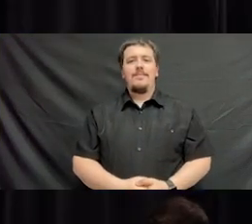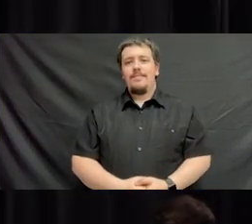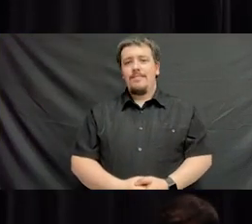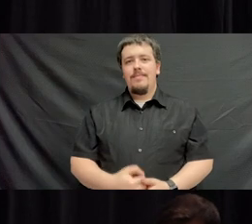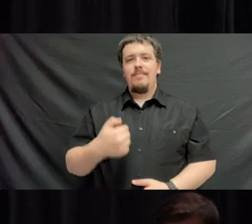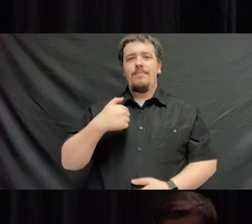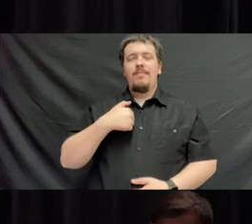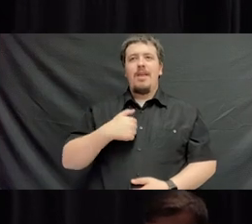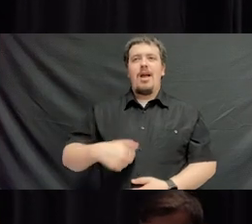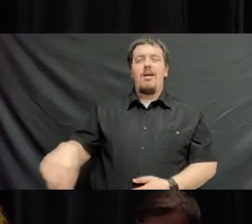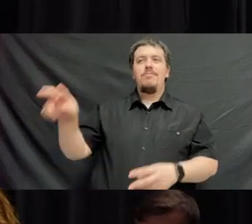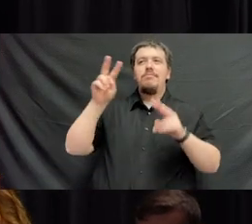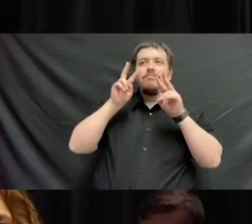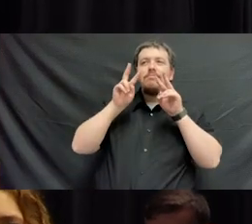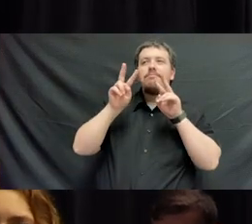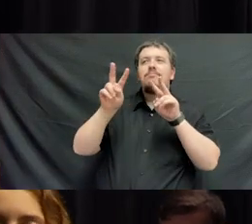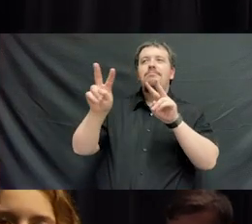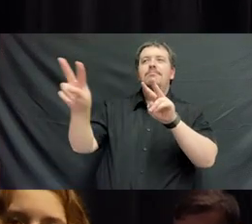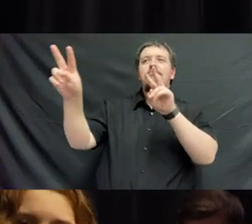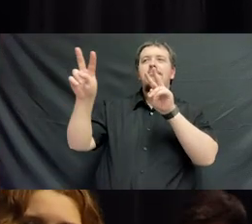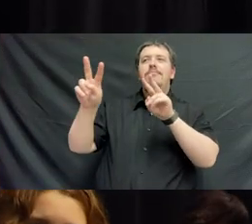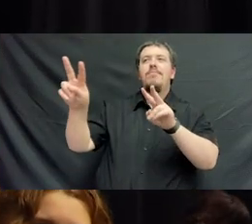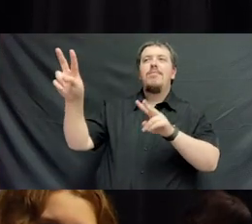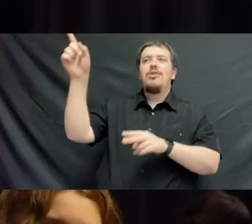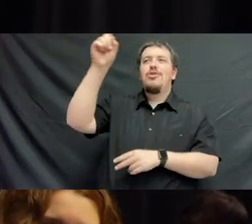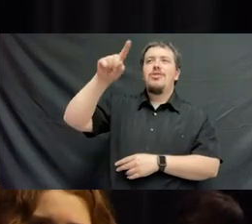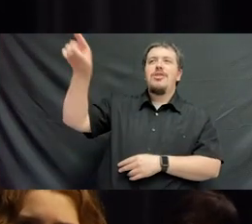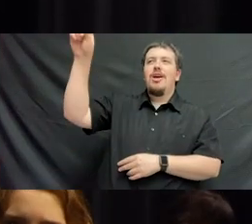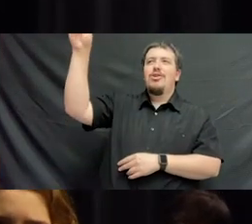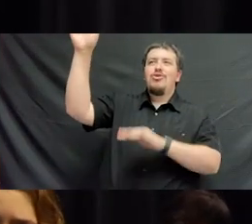I've been looking for sunshine